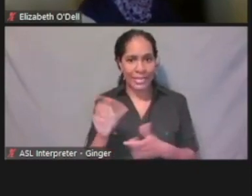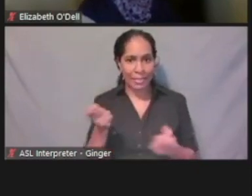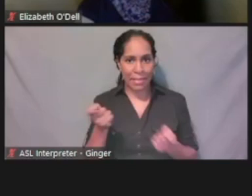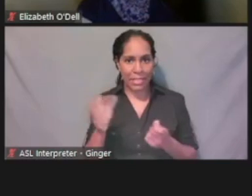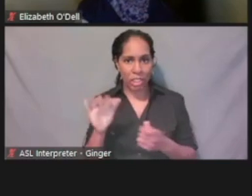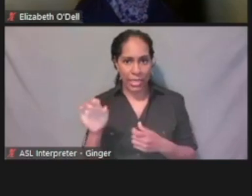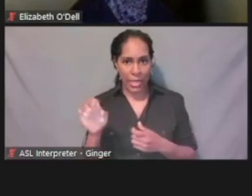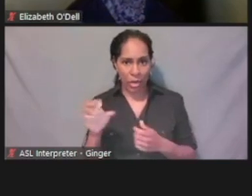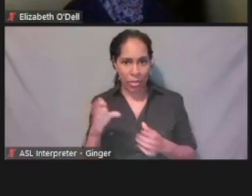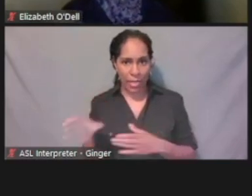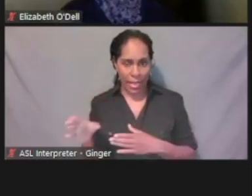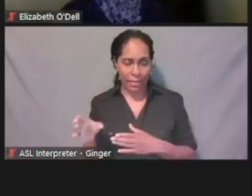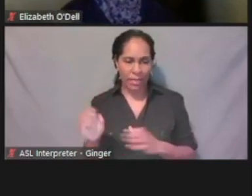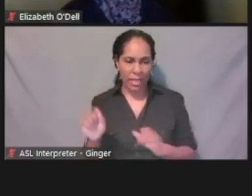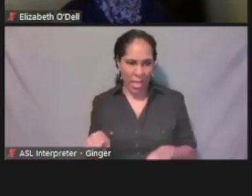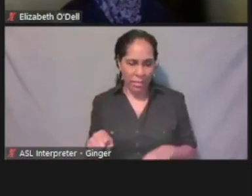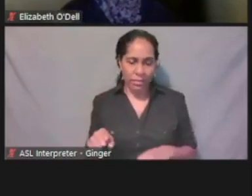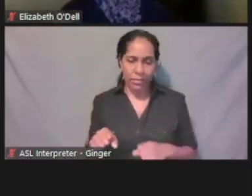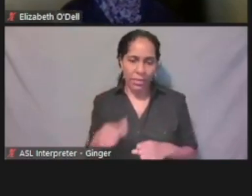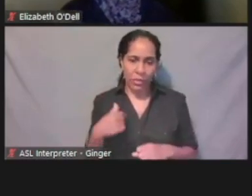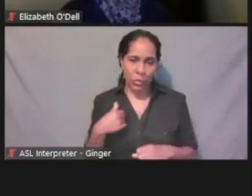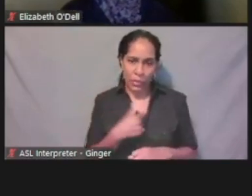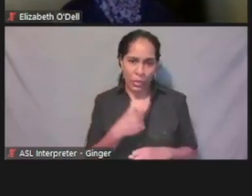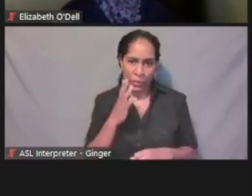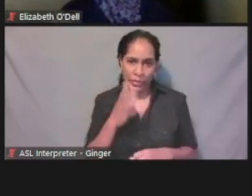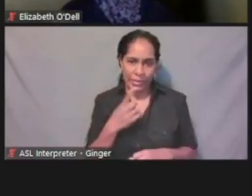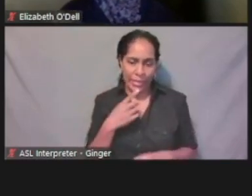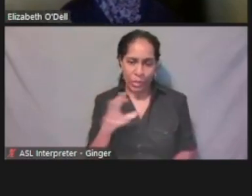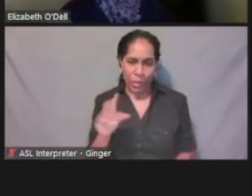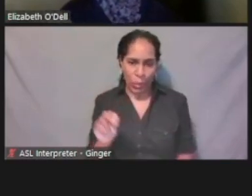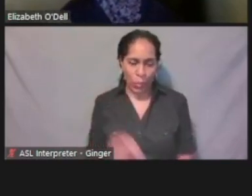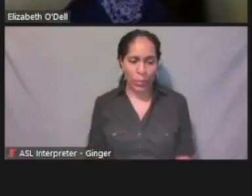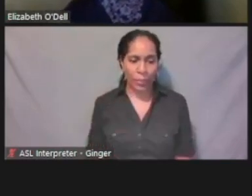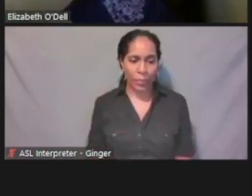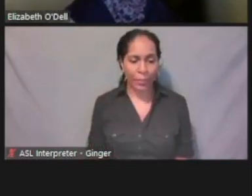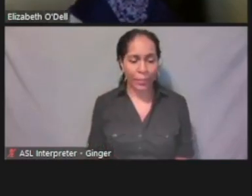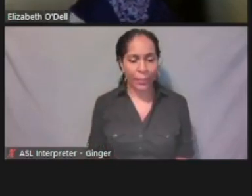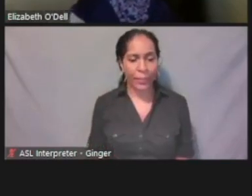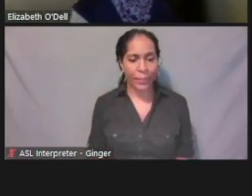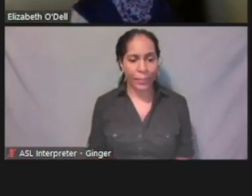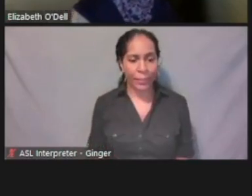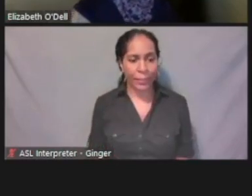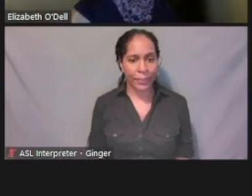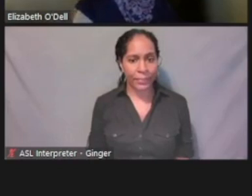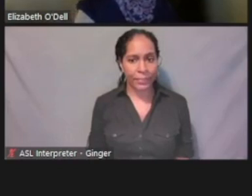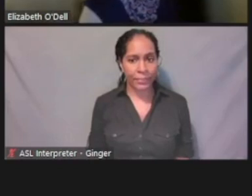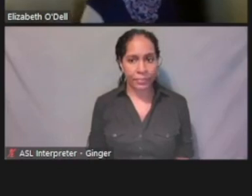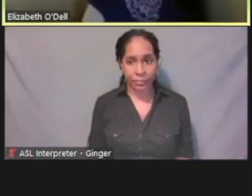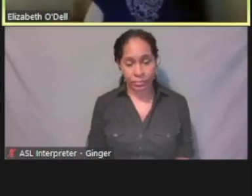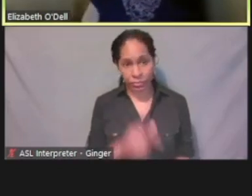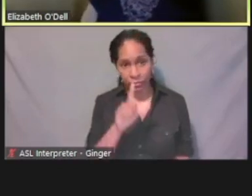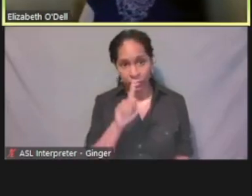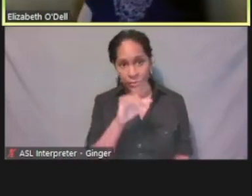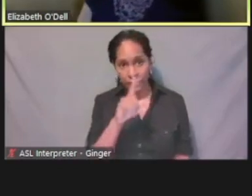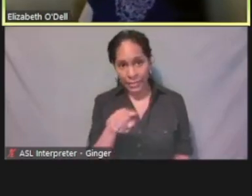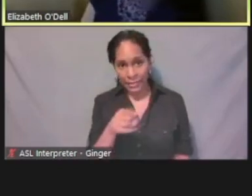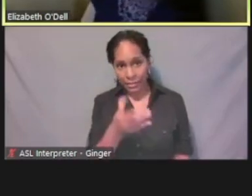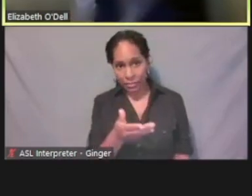We're gonna say, no. We don't need to go through that process here. Liz, did you want add to that? Yeah, thanks.